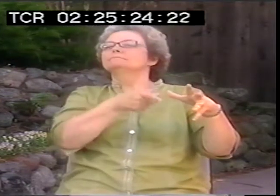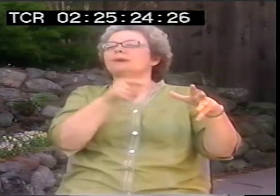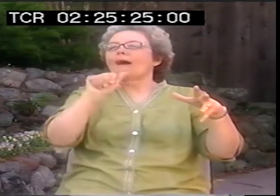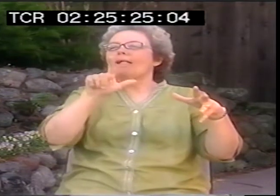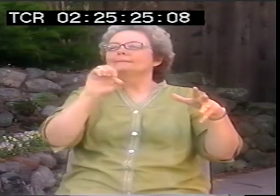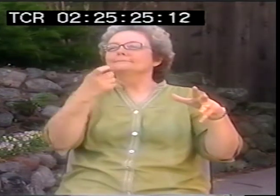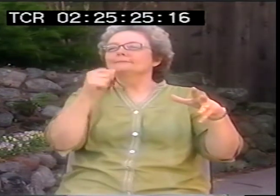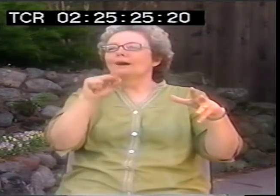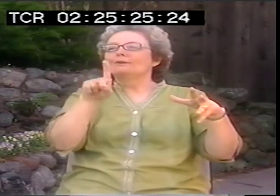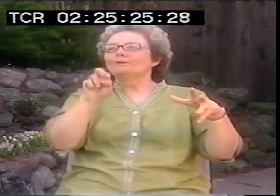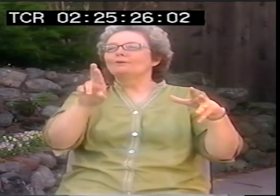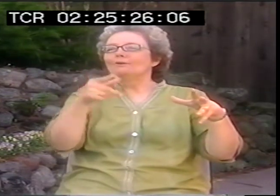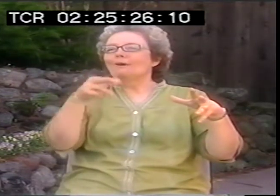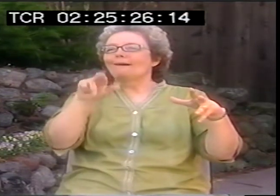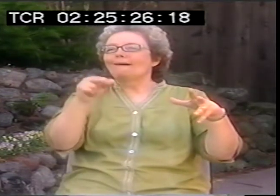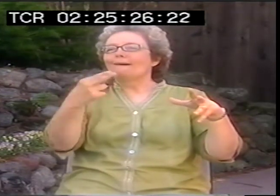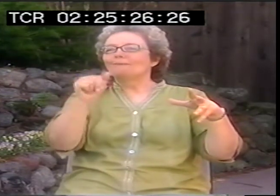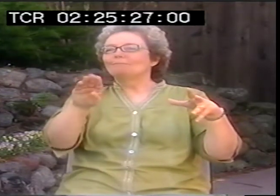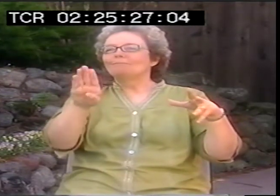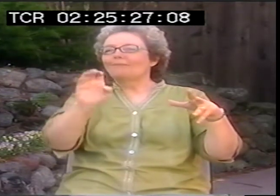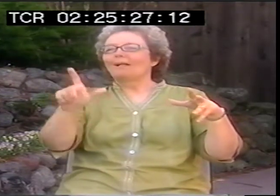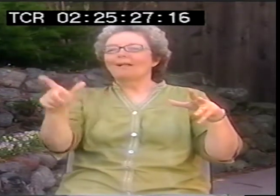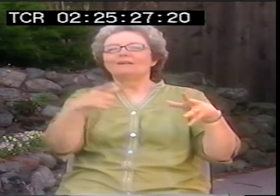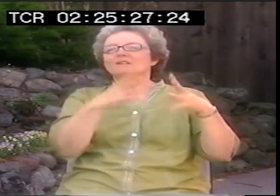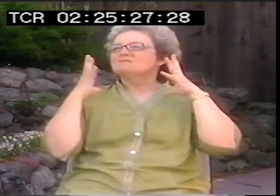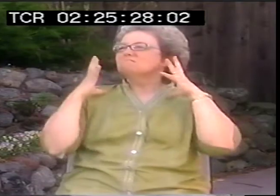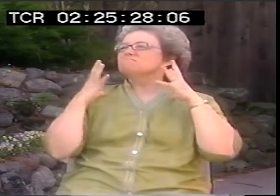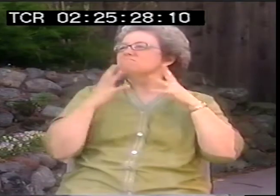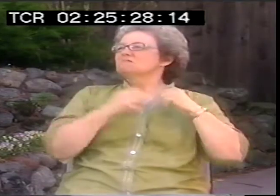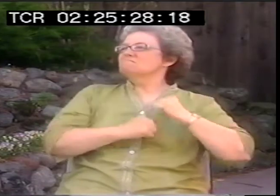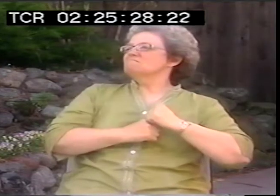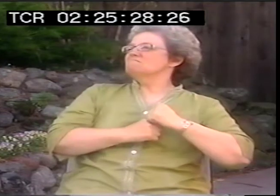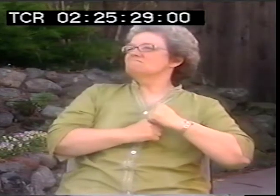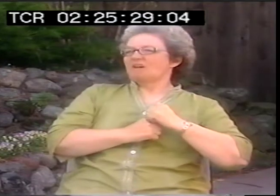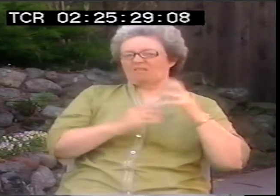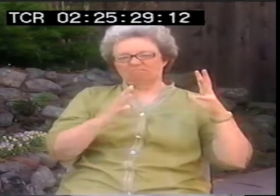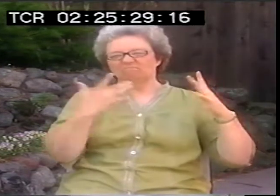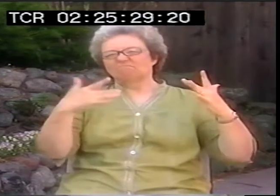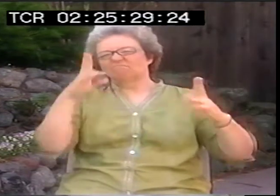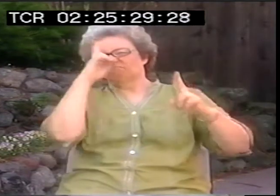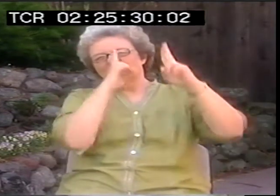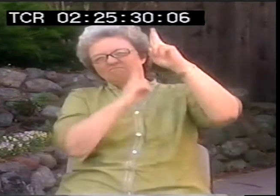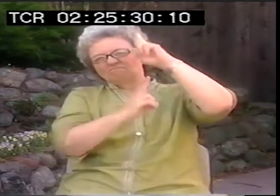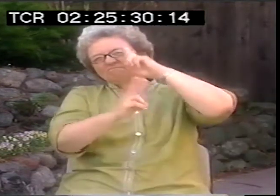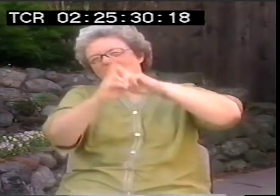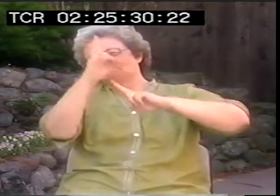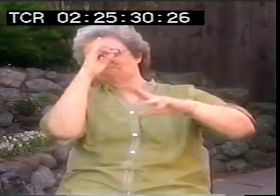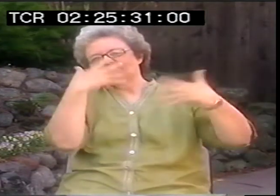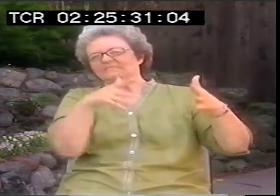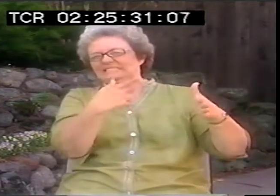it is a statue of Alexander Graham Bell, so honored